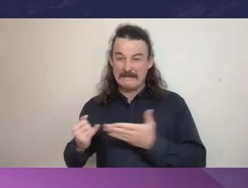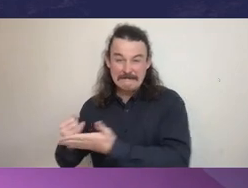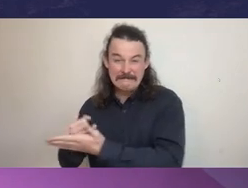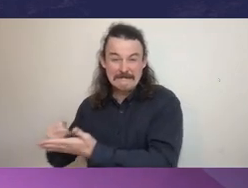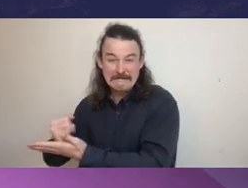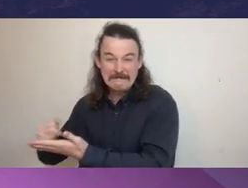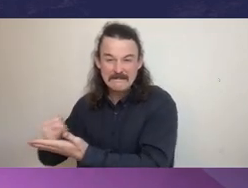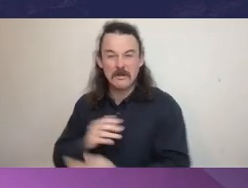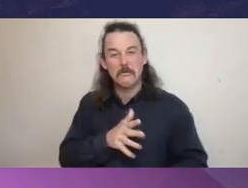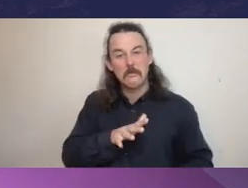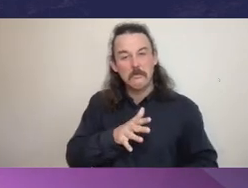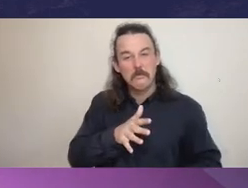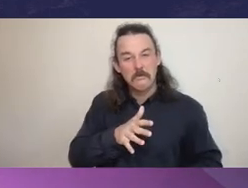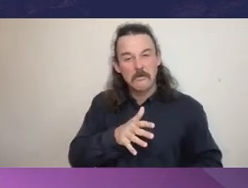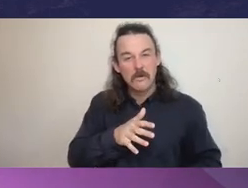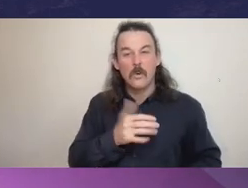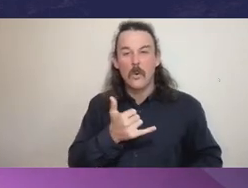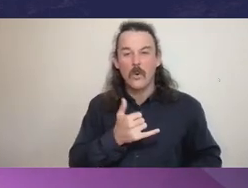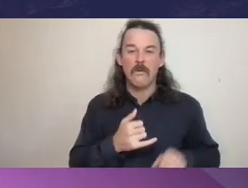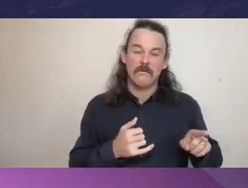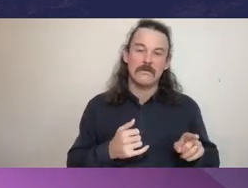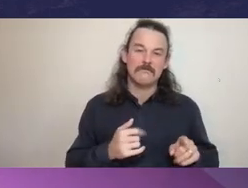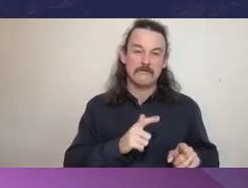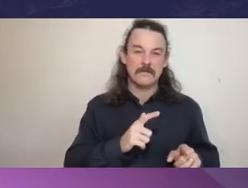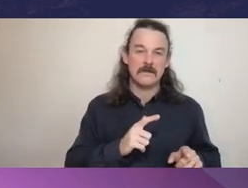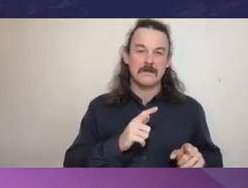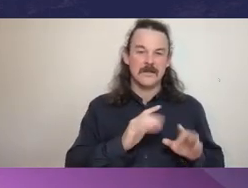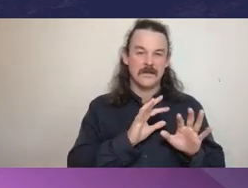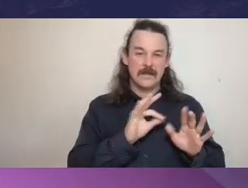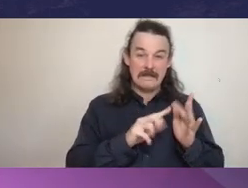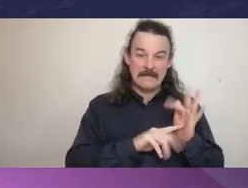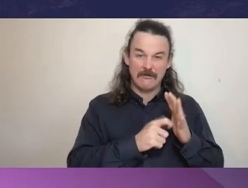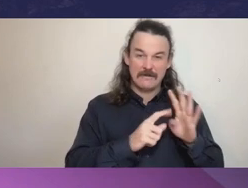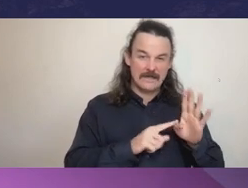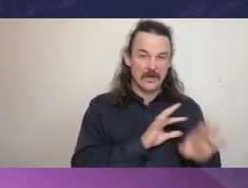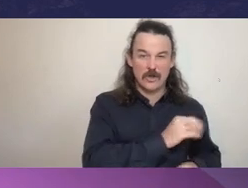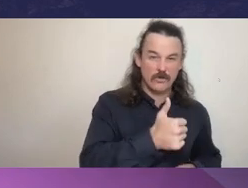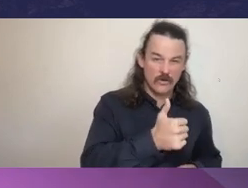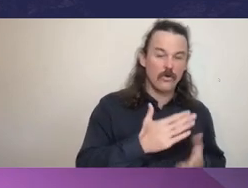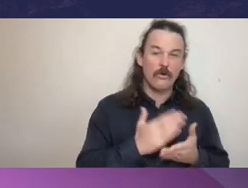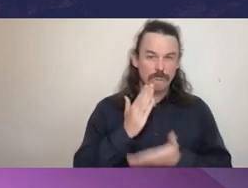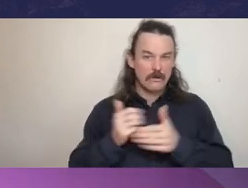AJ Brown, from Griffith University and Transparency International Australia. And he talks about this, this continuum